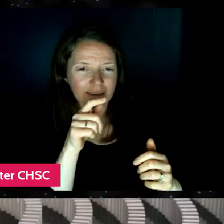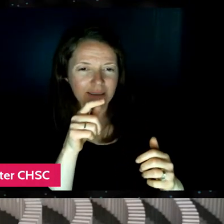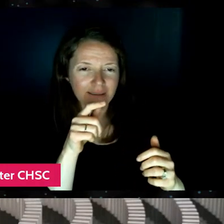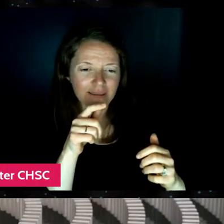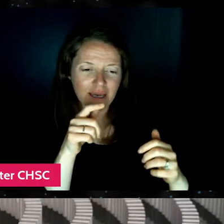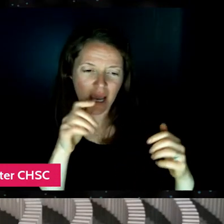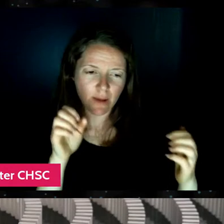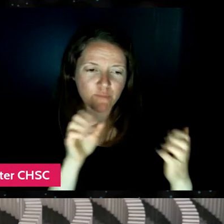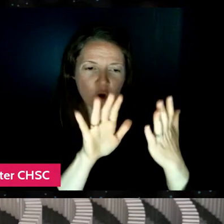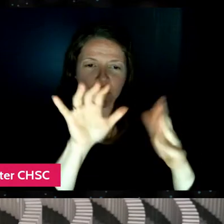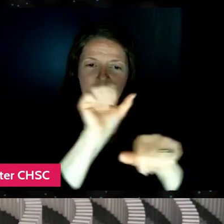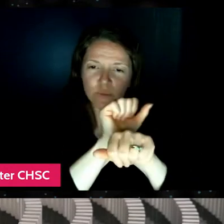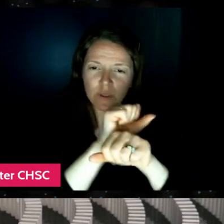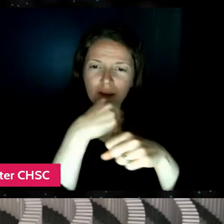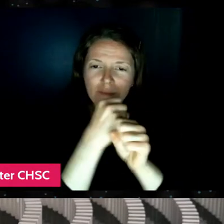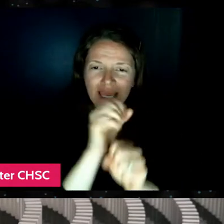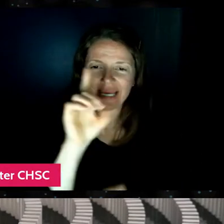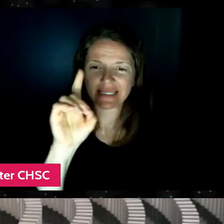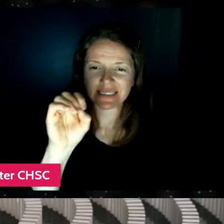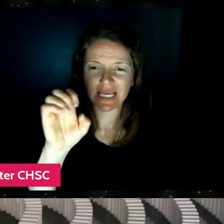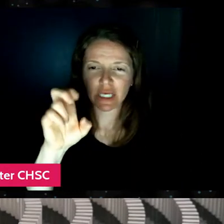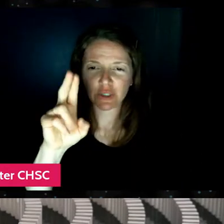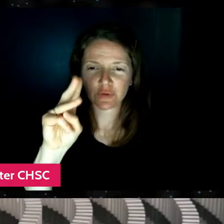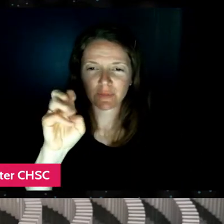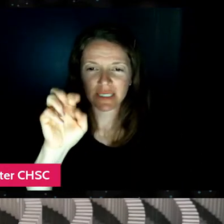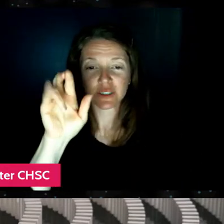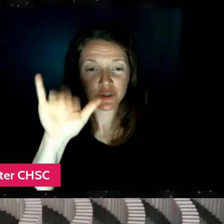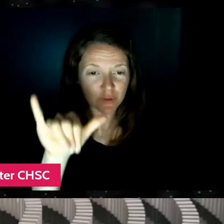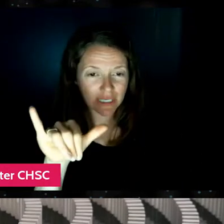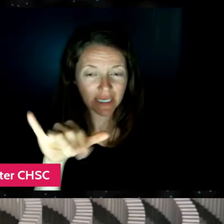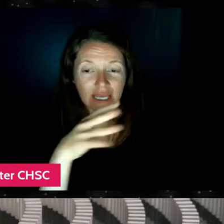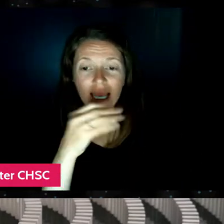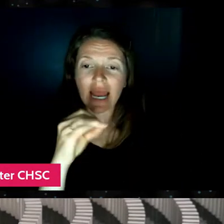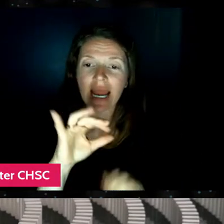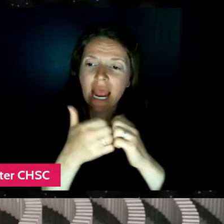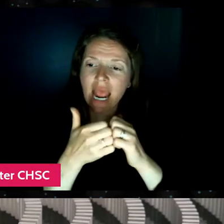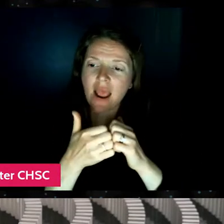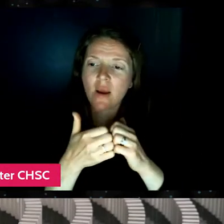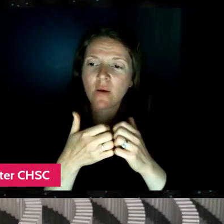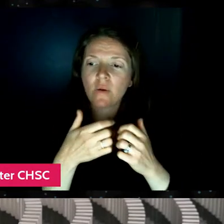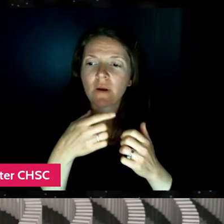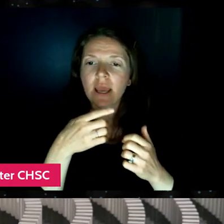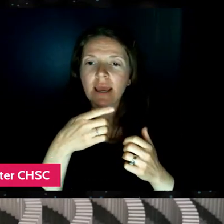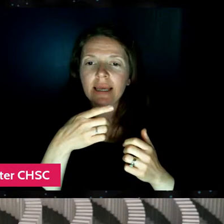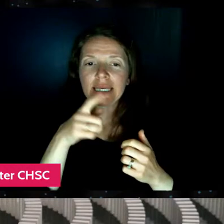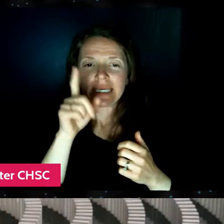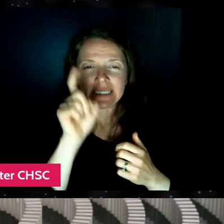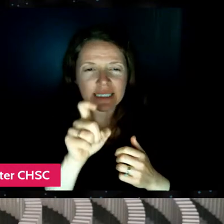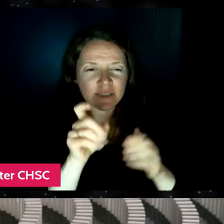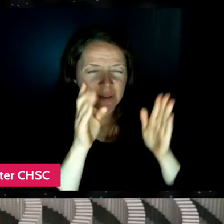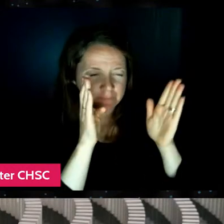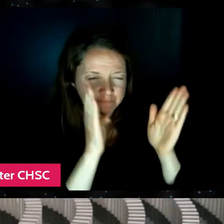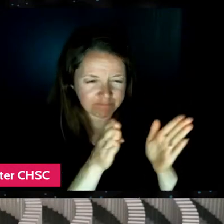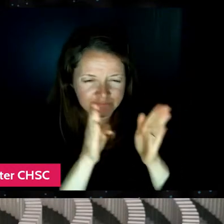and how strategic he has to be in order to make a documentary